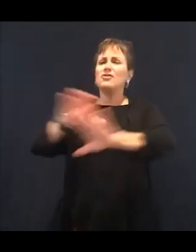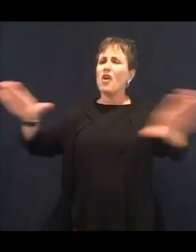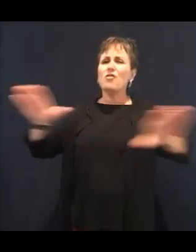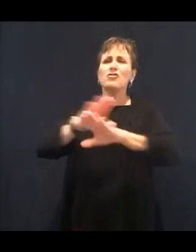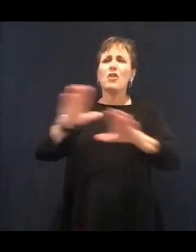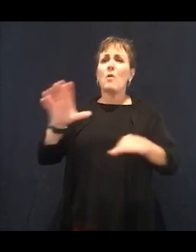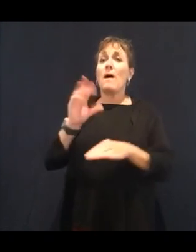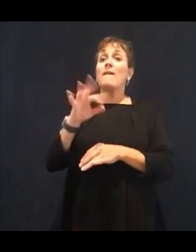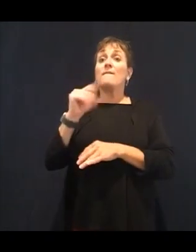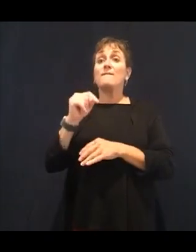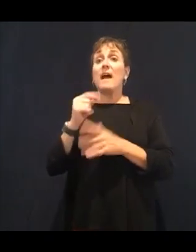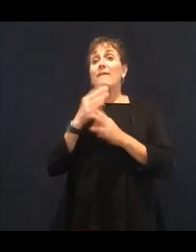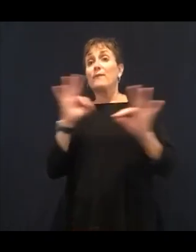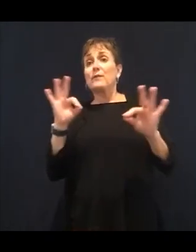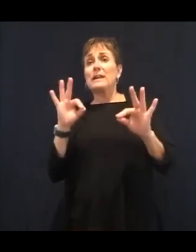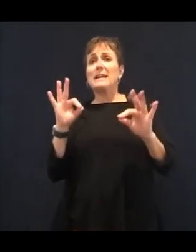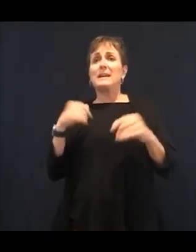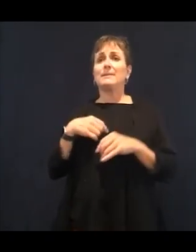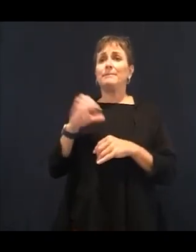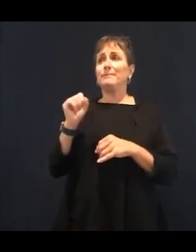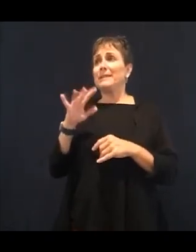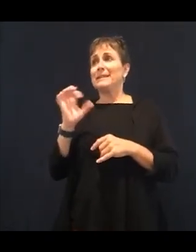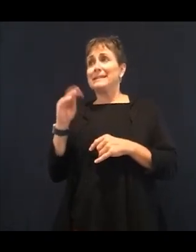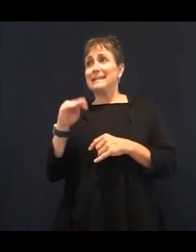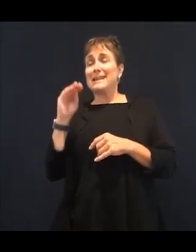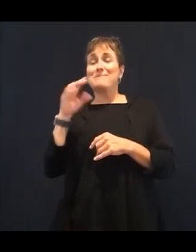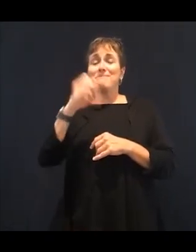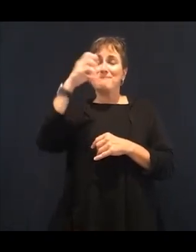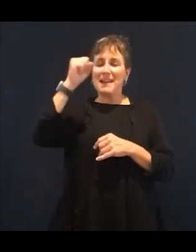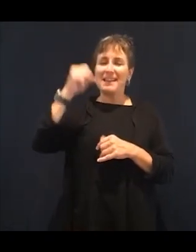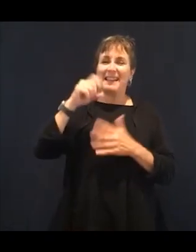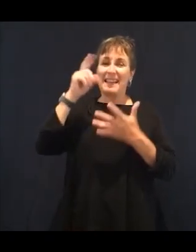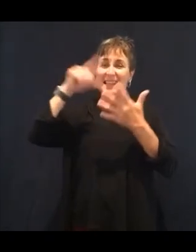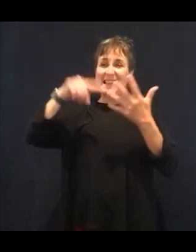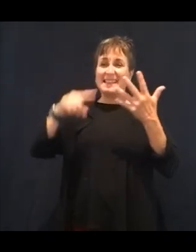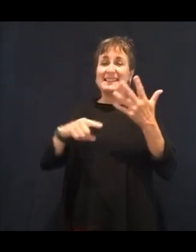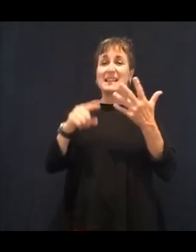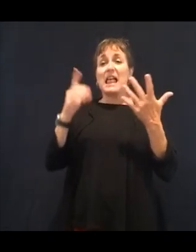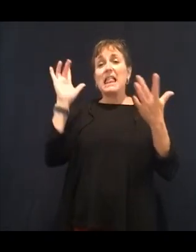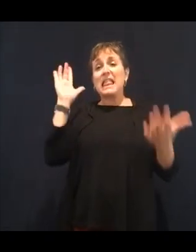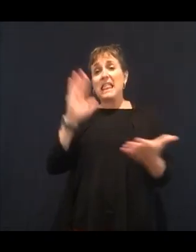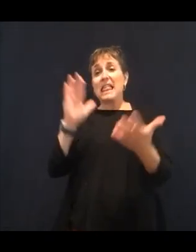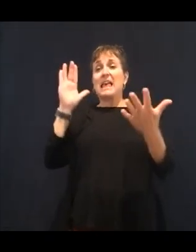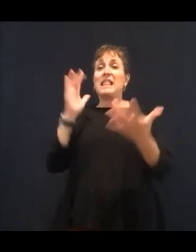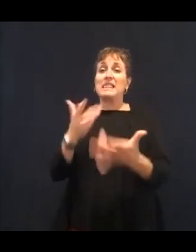it is light, it means they have to remove the fat out of it. The healthy fat.